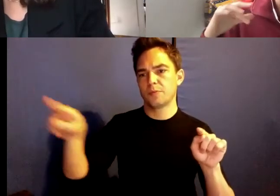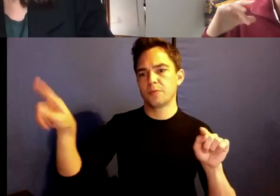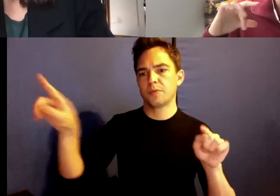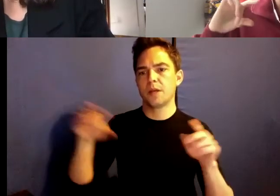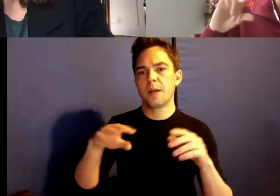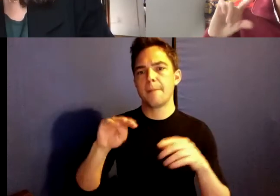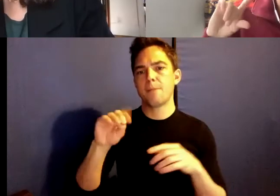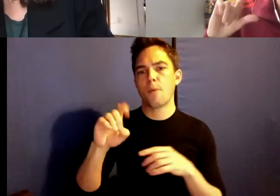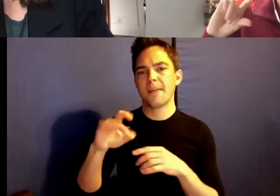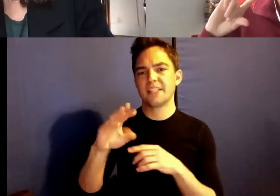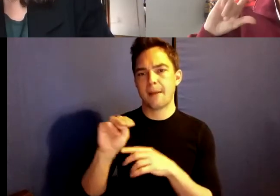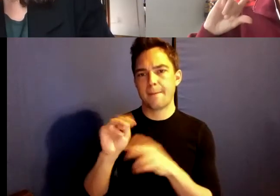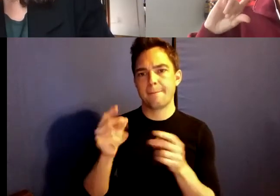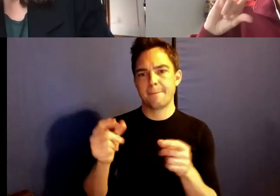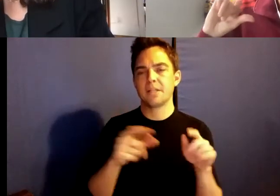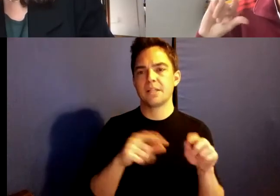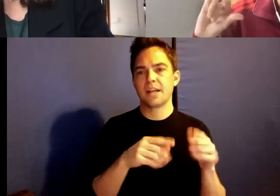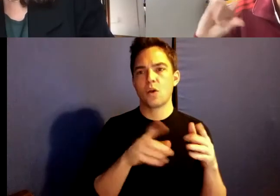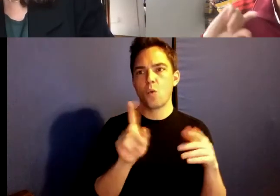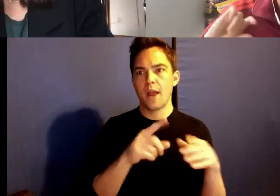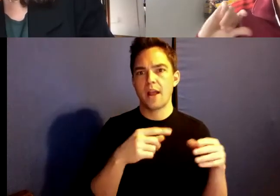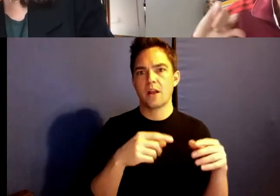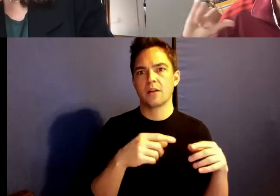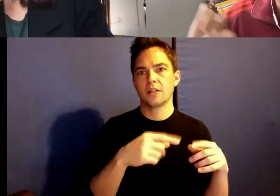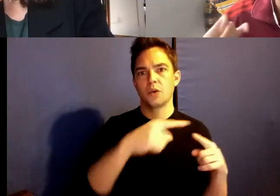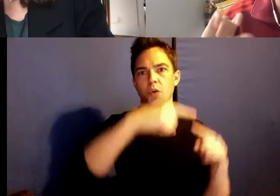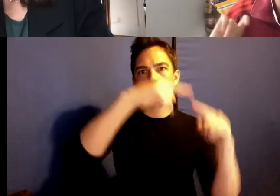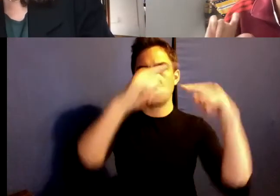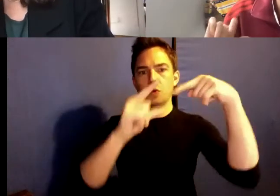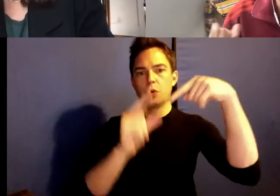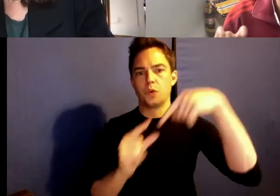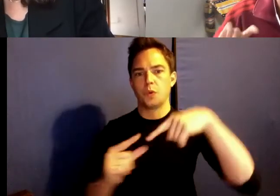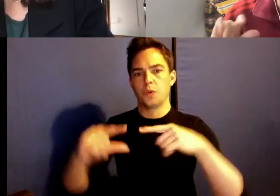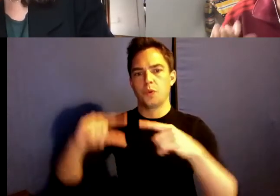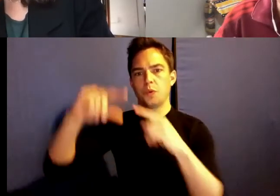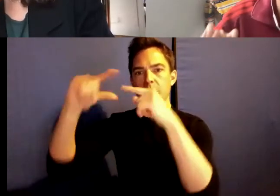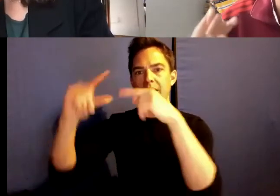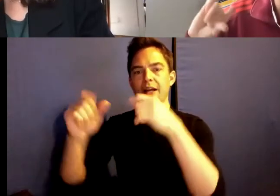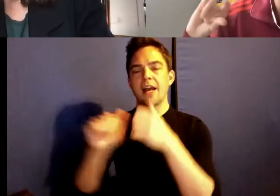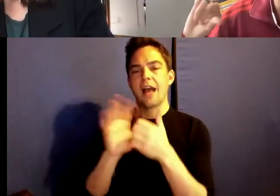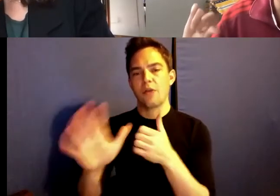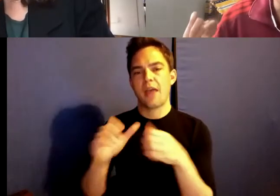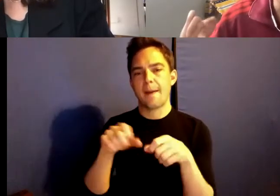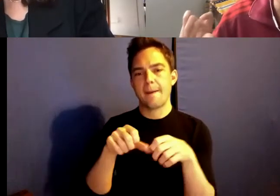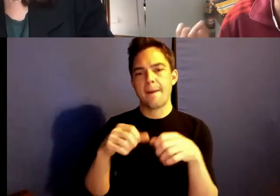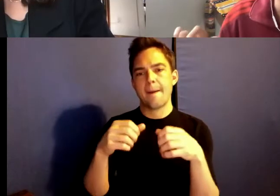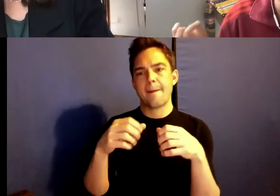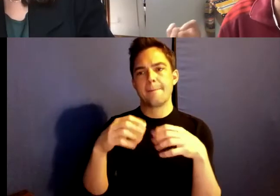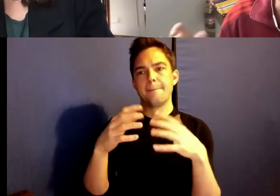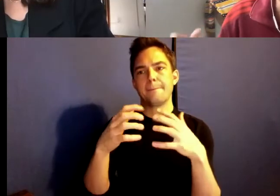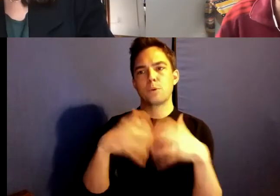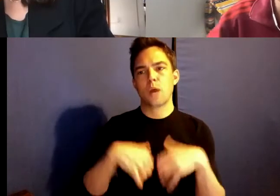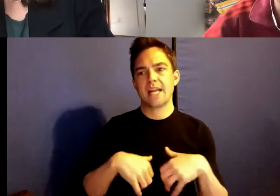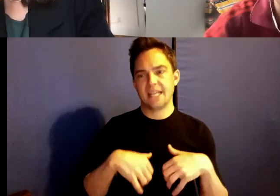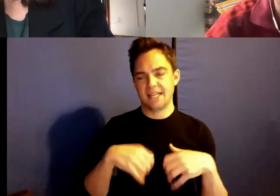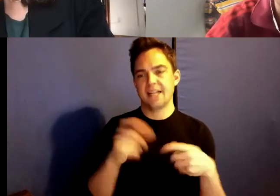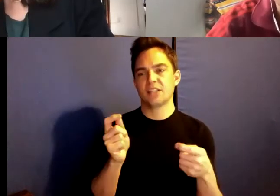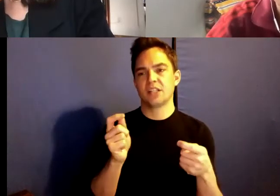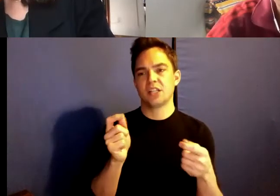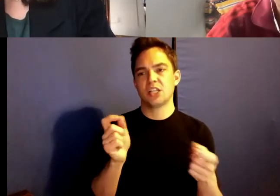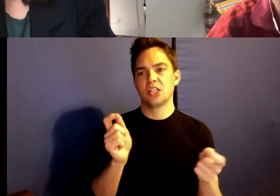on how that breaking has shifted or how it's moving.